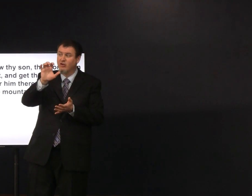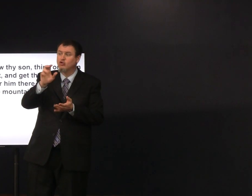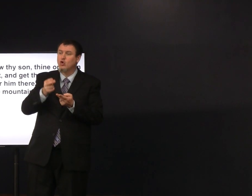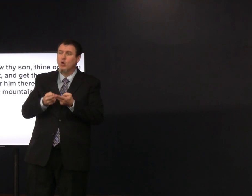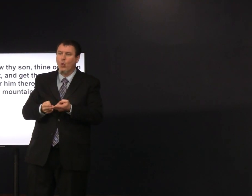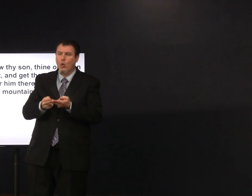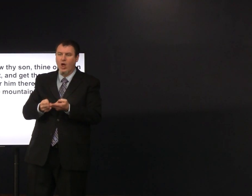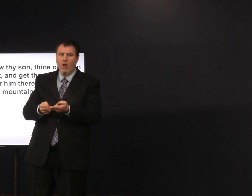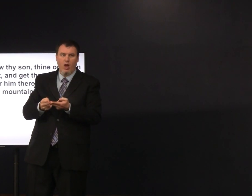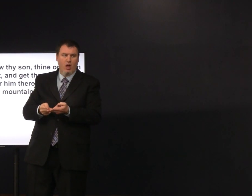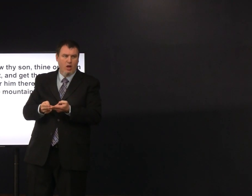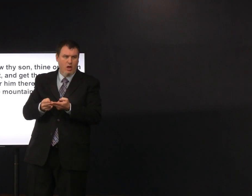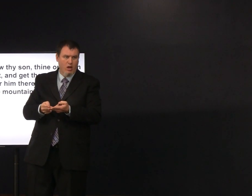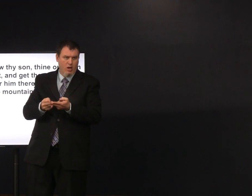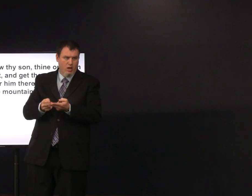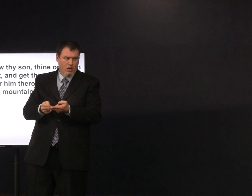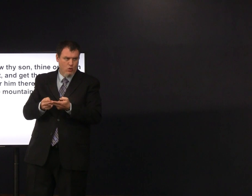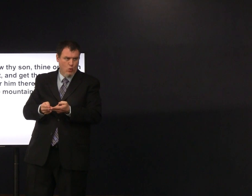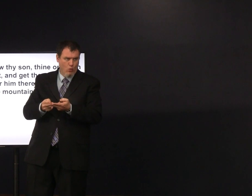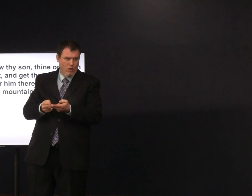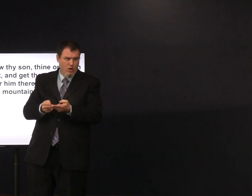2 500 BC was Noah